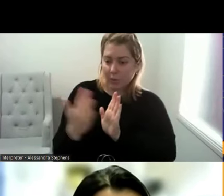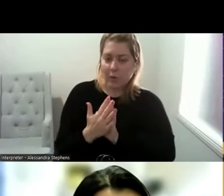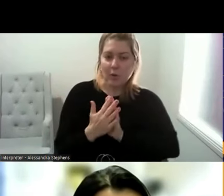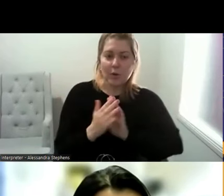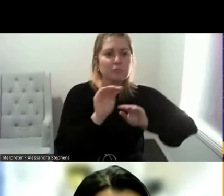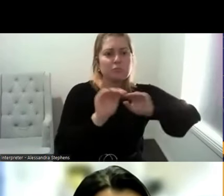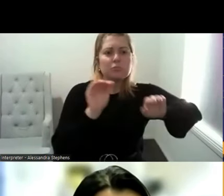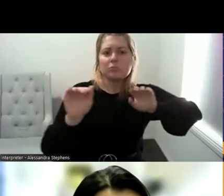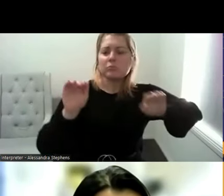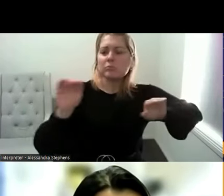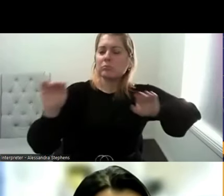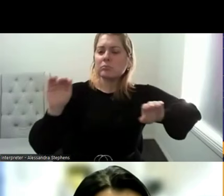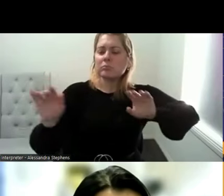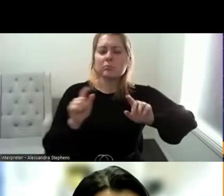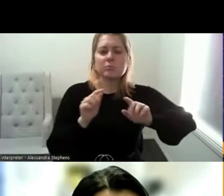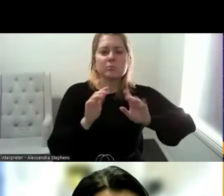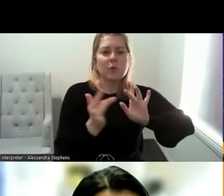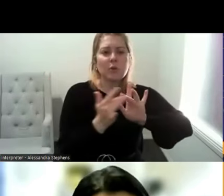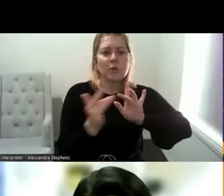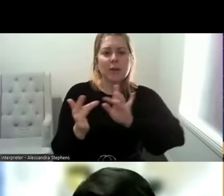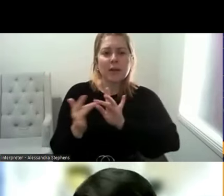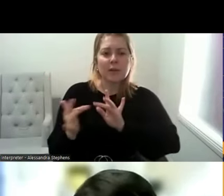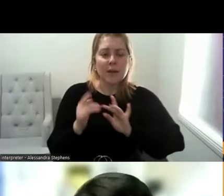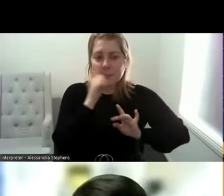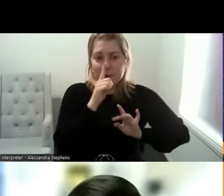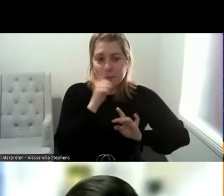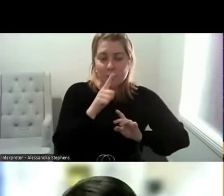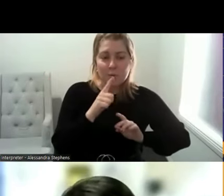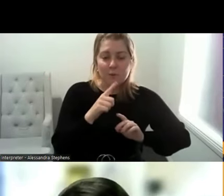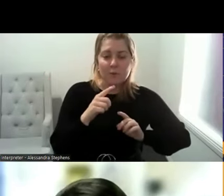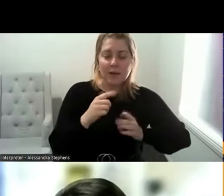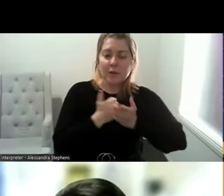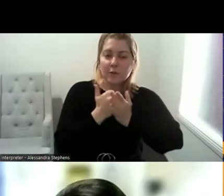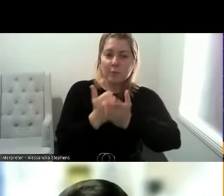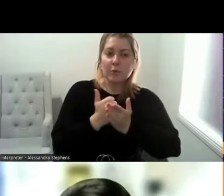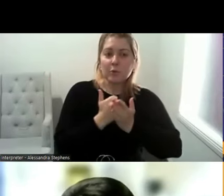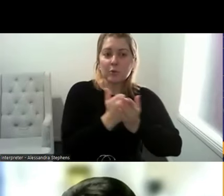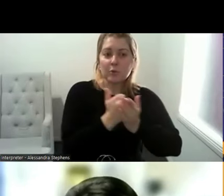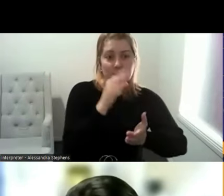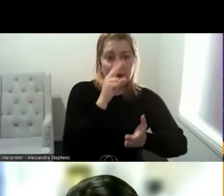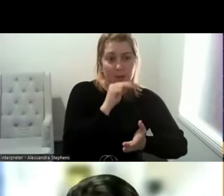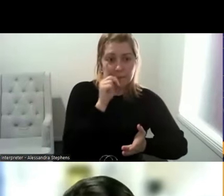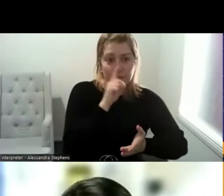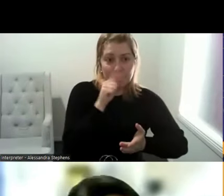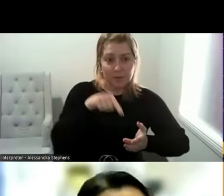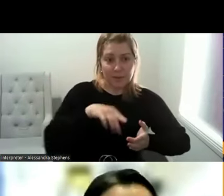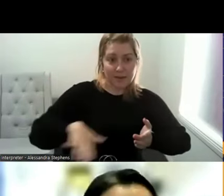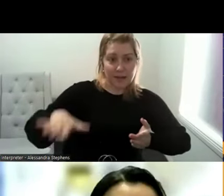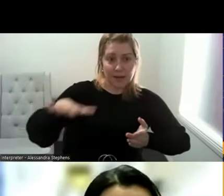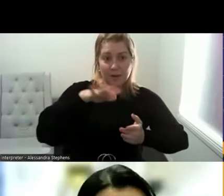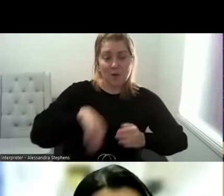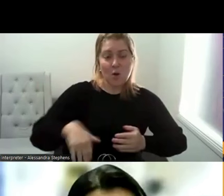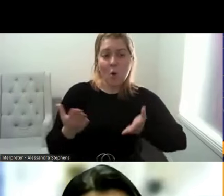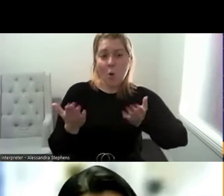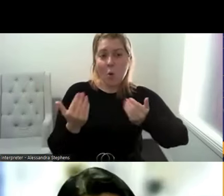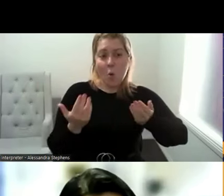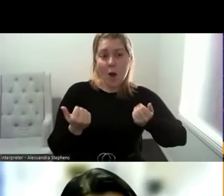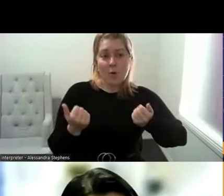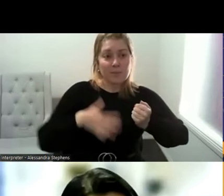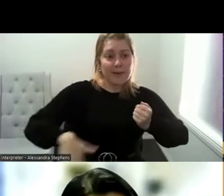resources and bringing localized support for rural young people. So welcome everybody. What a great